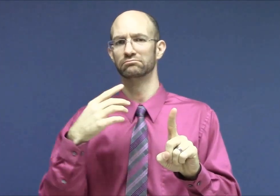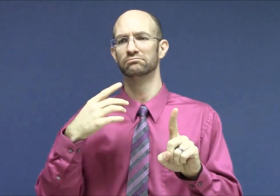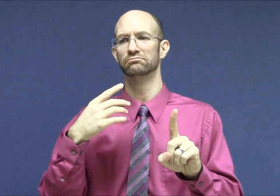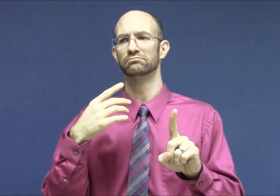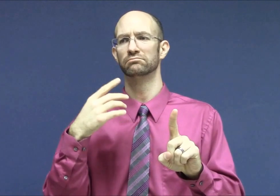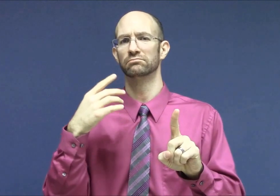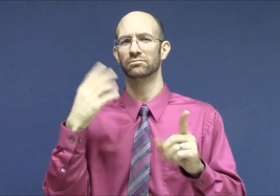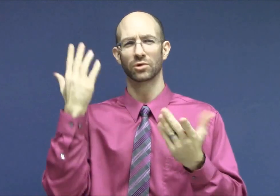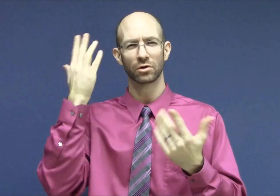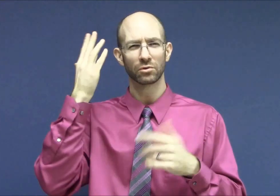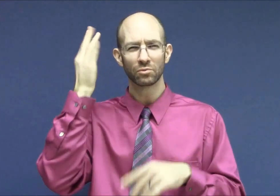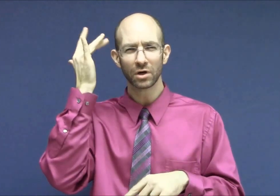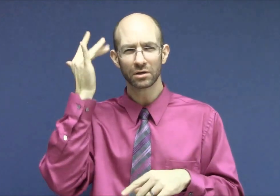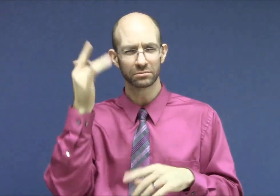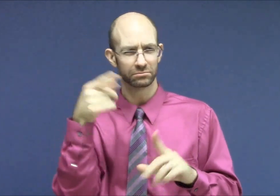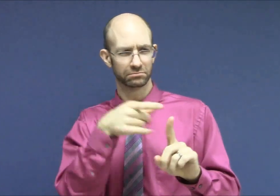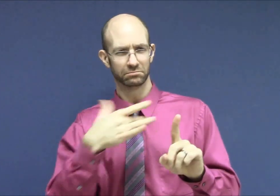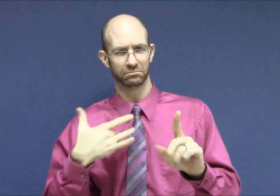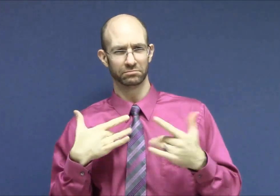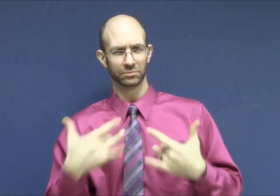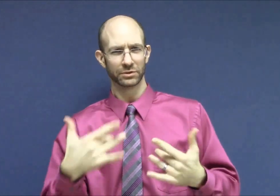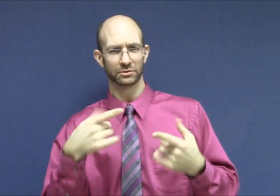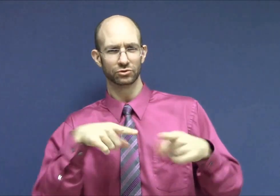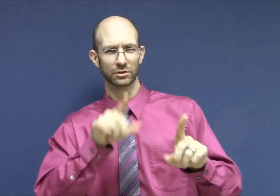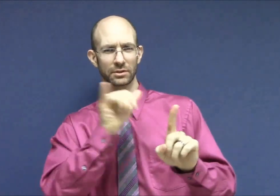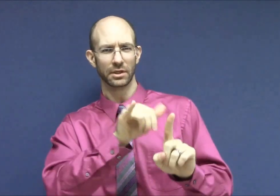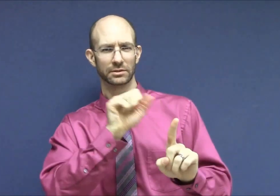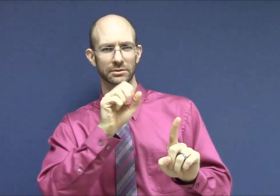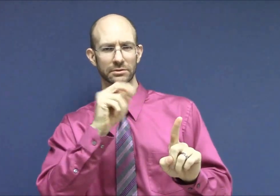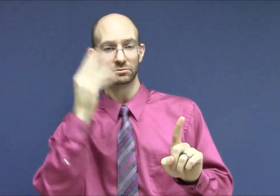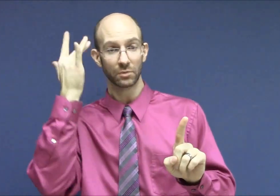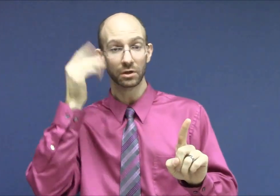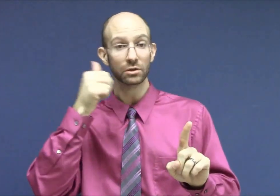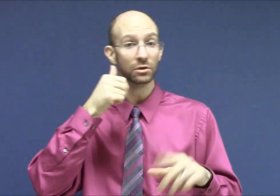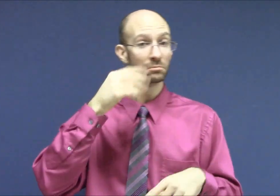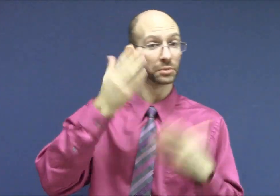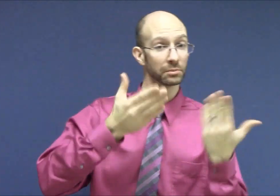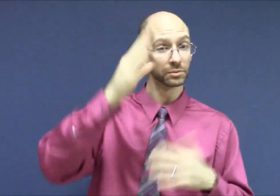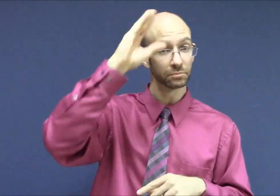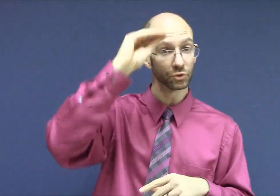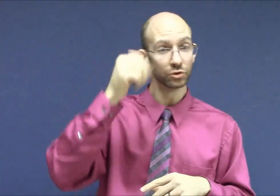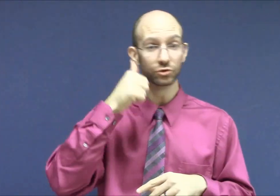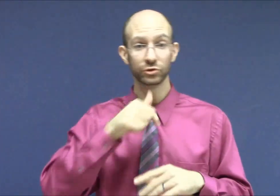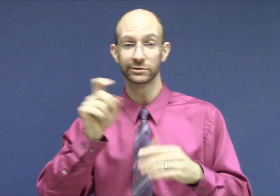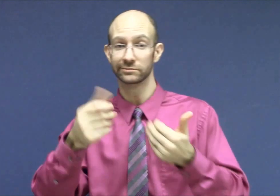Why is it usually played during that specific season? Maybe because boys and girls needed to be separated?